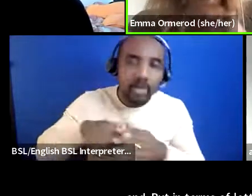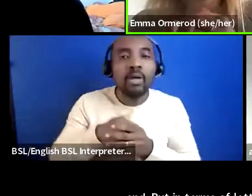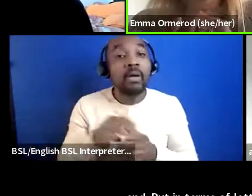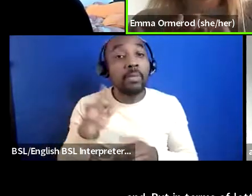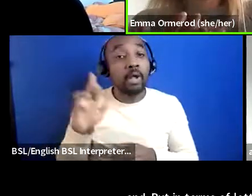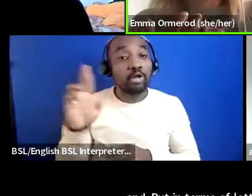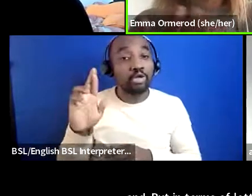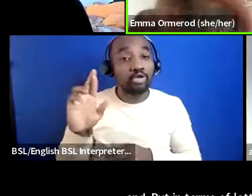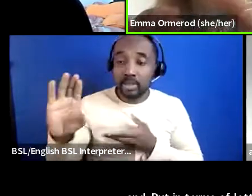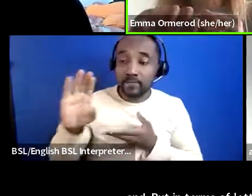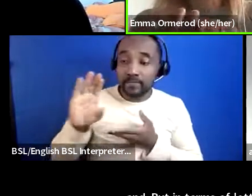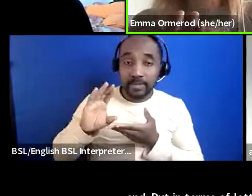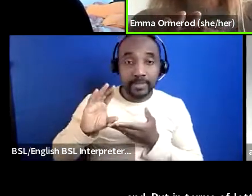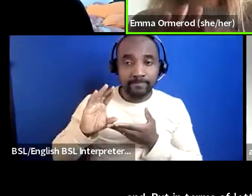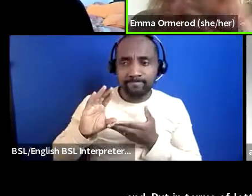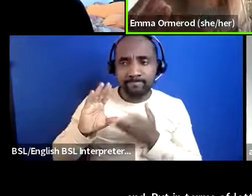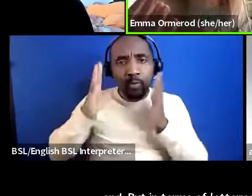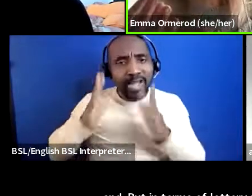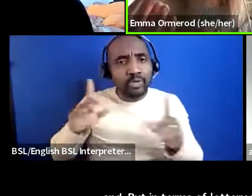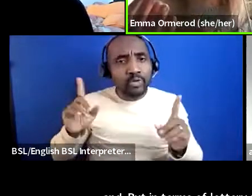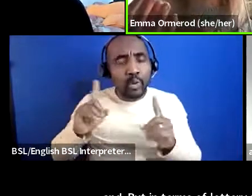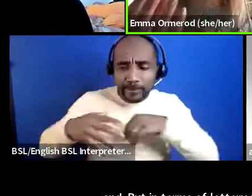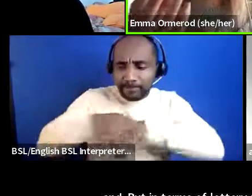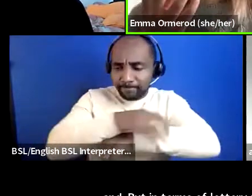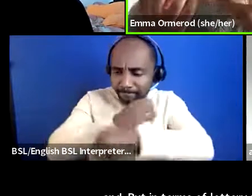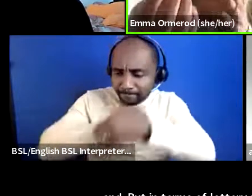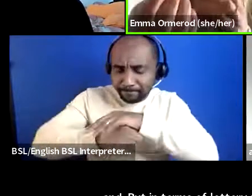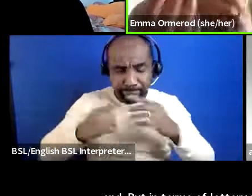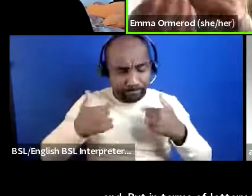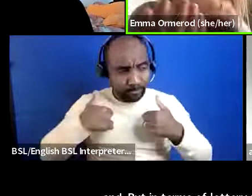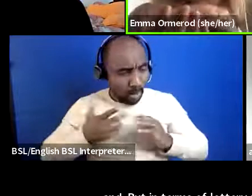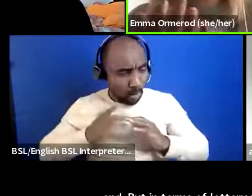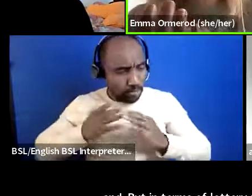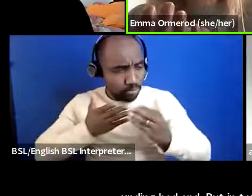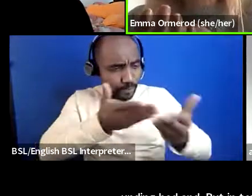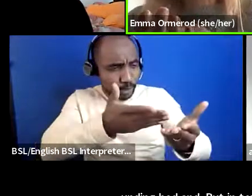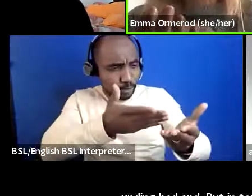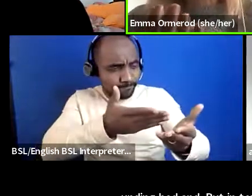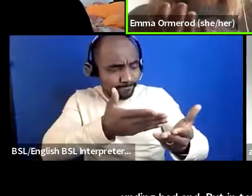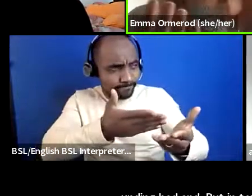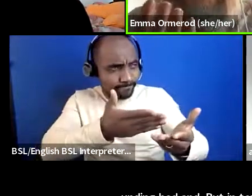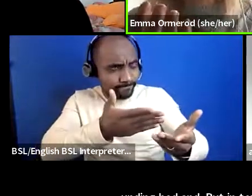to think about how to position ourselves almost uh thinking about the mental health benefits of the